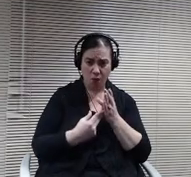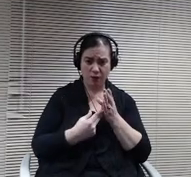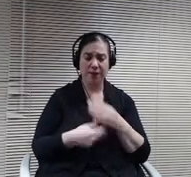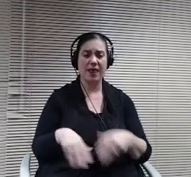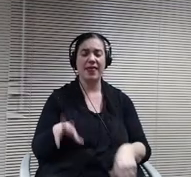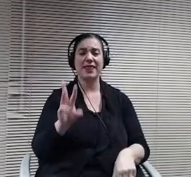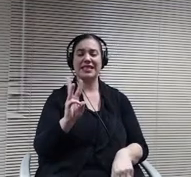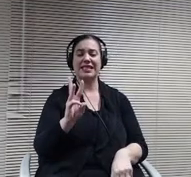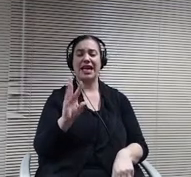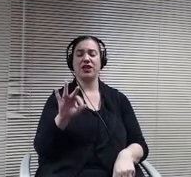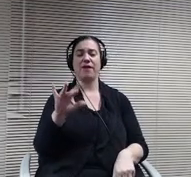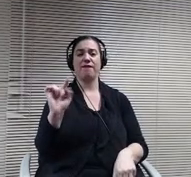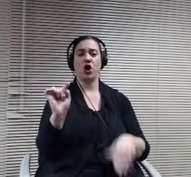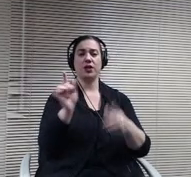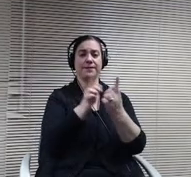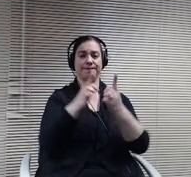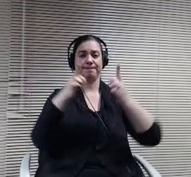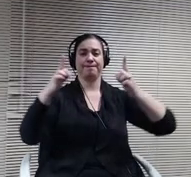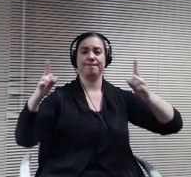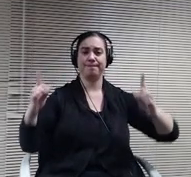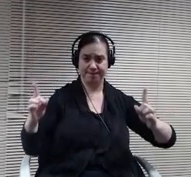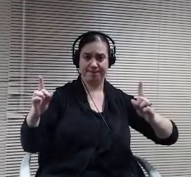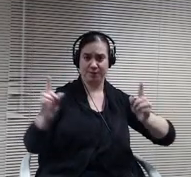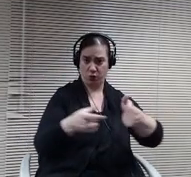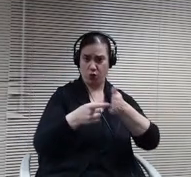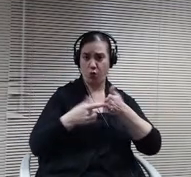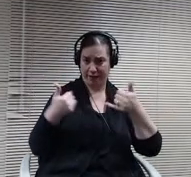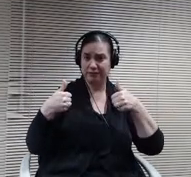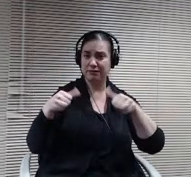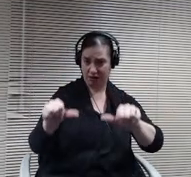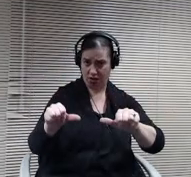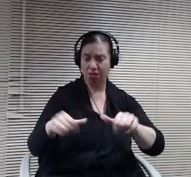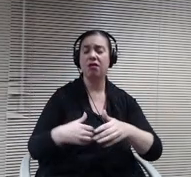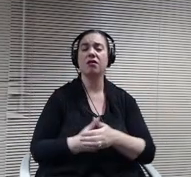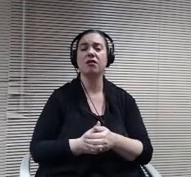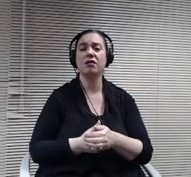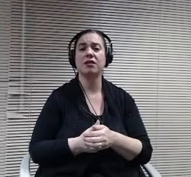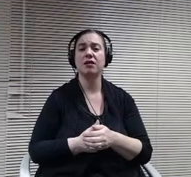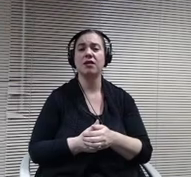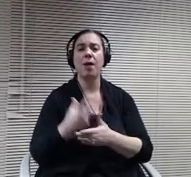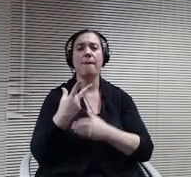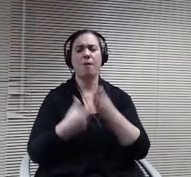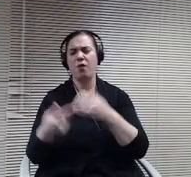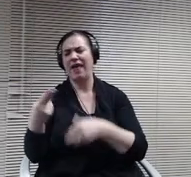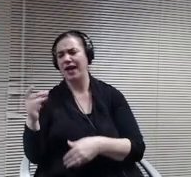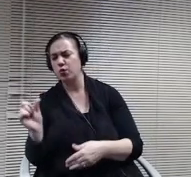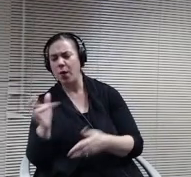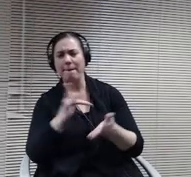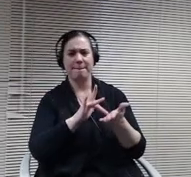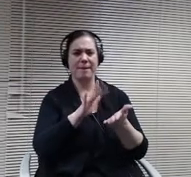distancing requirement met at the high school and middle school until we go on to in person learning there.